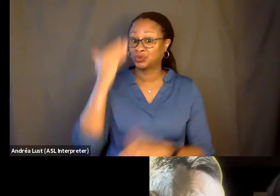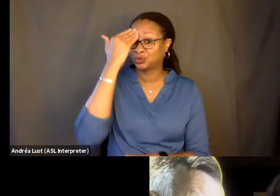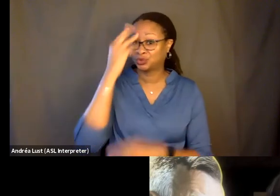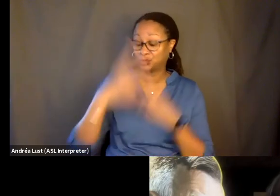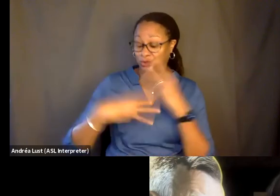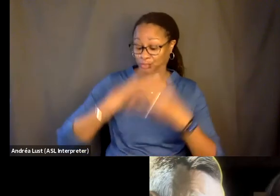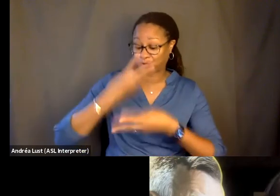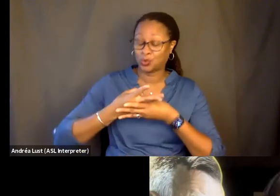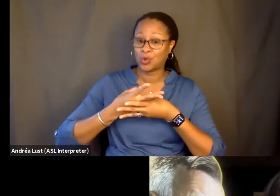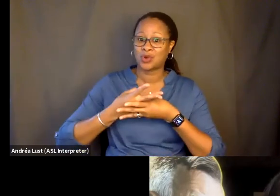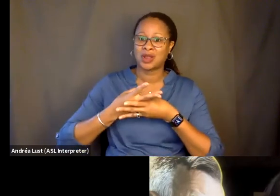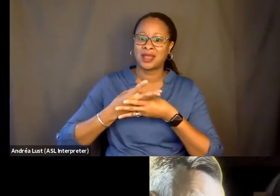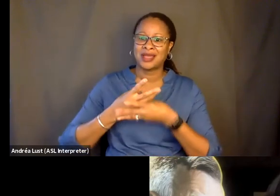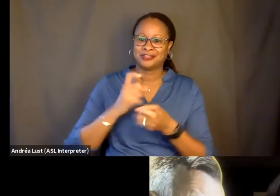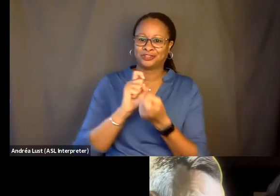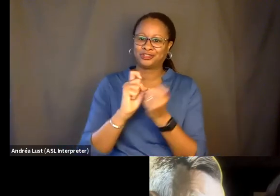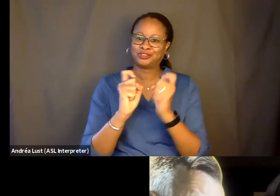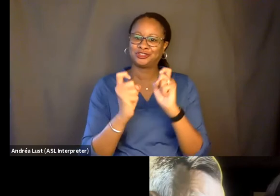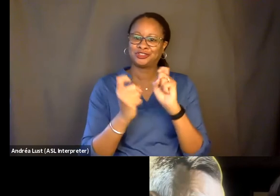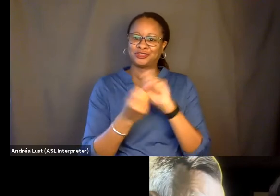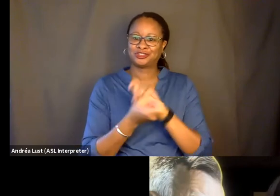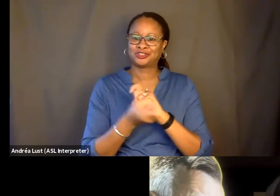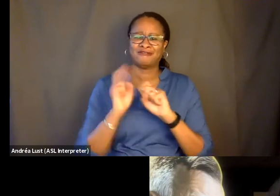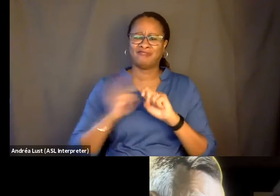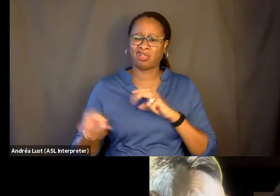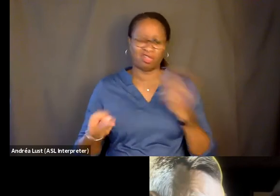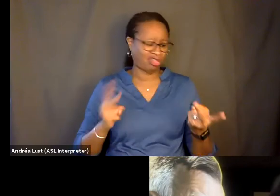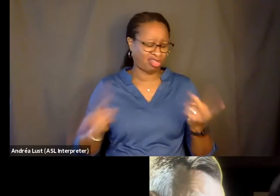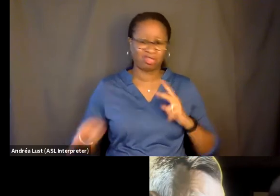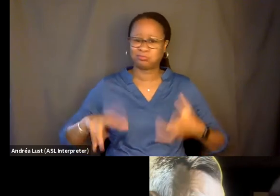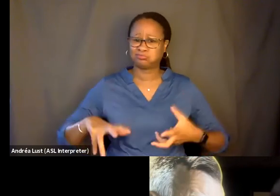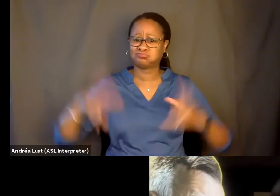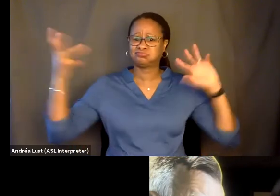is transforming, falling apart, like, breaking into pieces.